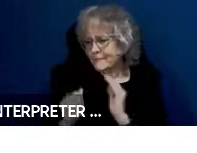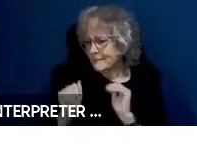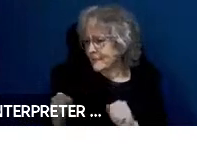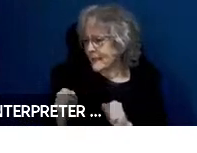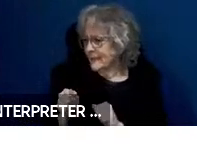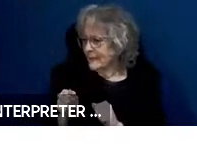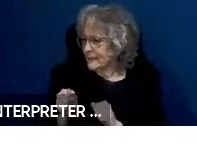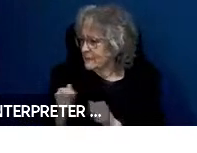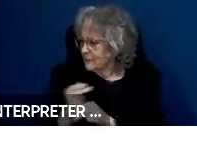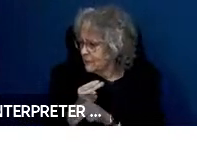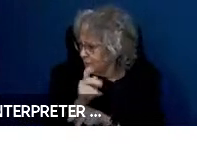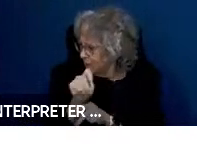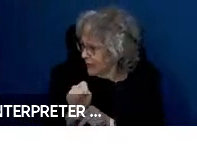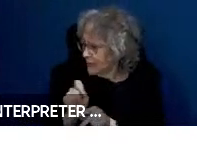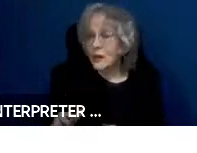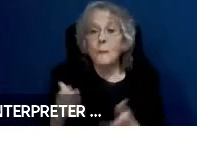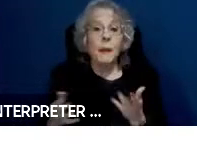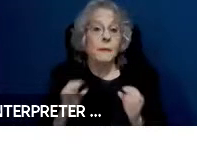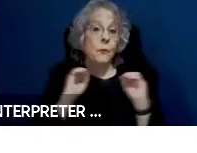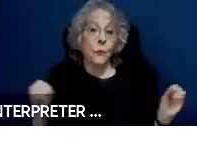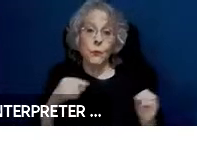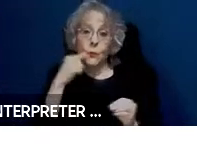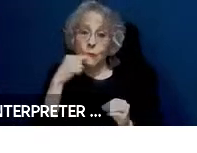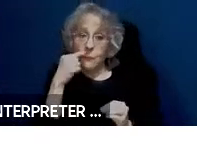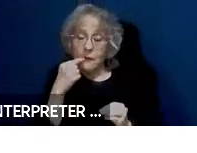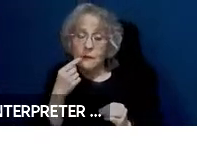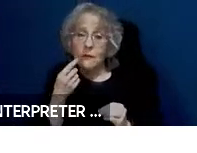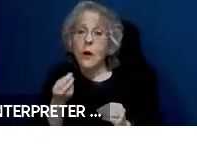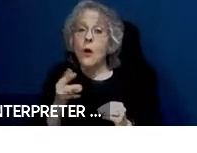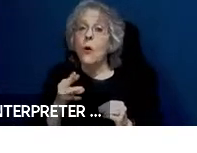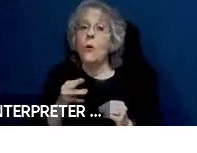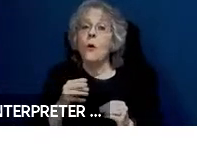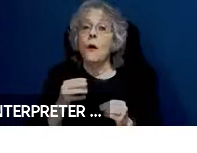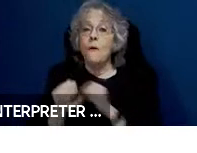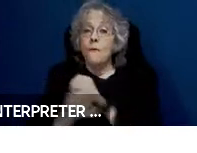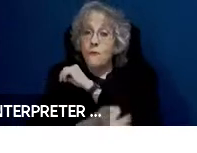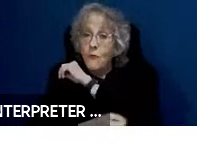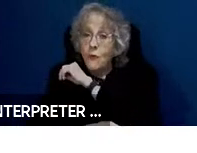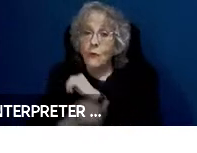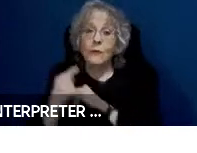They may have no speech or they may have a foreign or a deaf accent that is strong enough